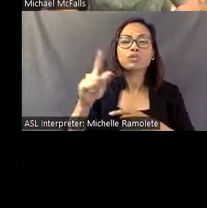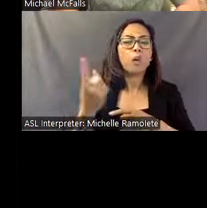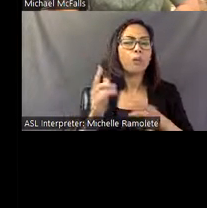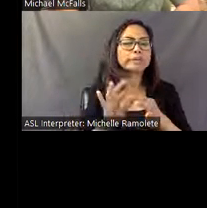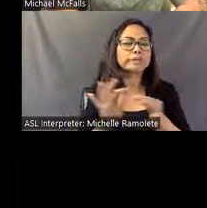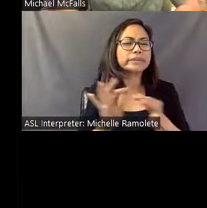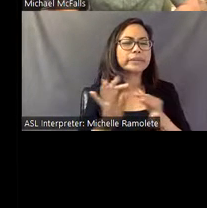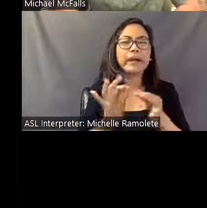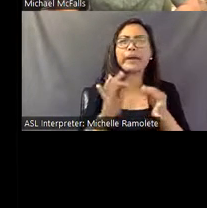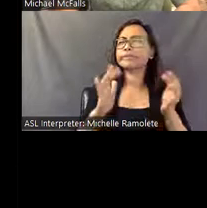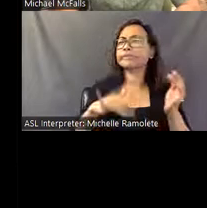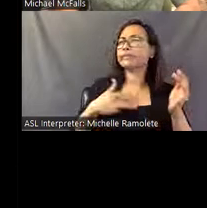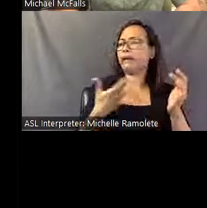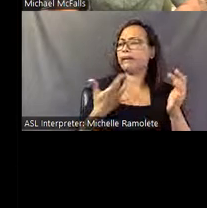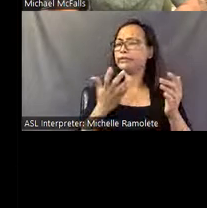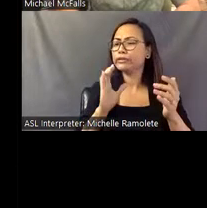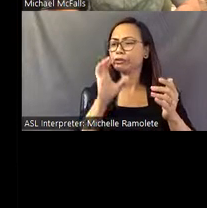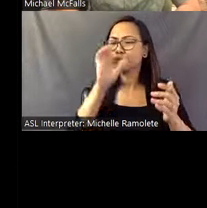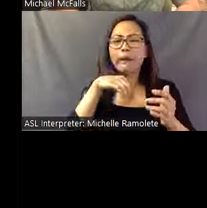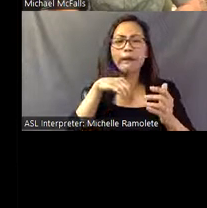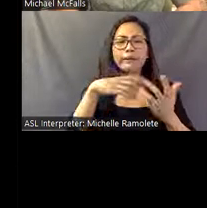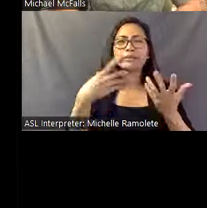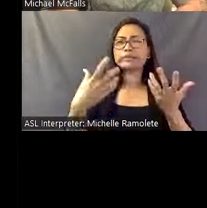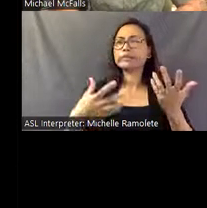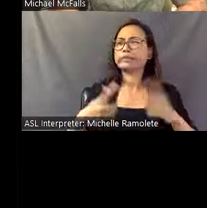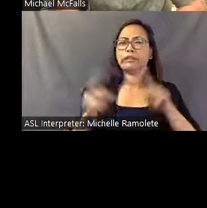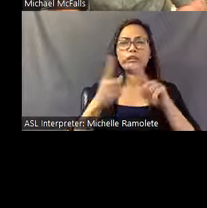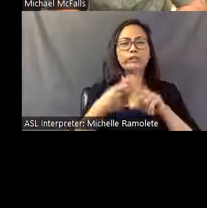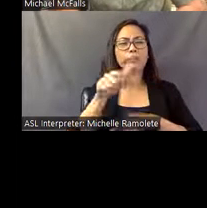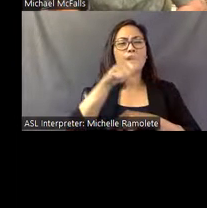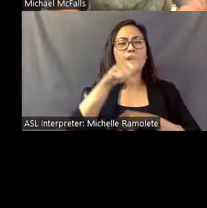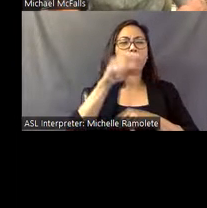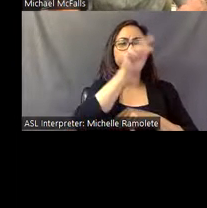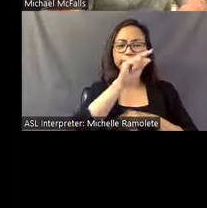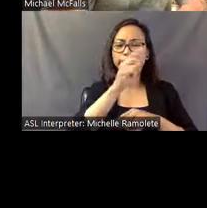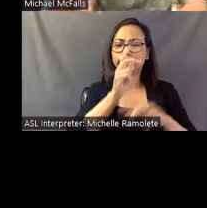he felt estranged, different from all the other God-fearing citizens of Buena Vista.